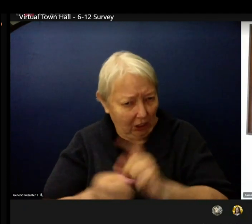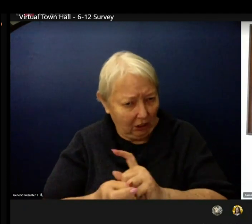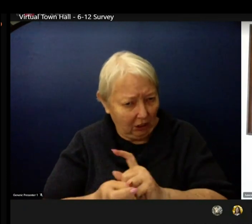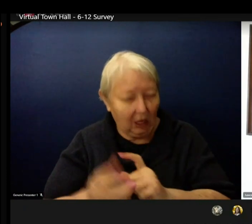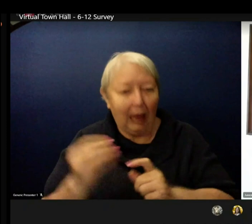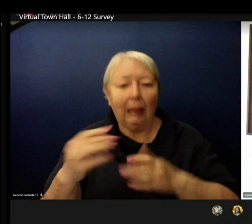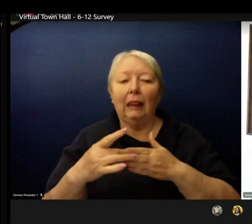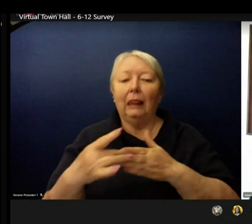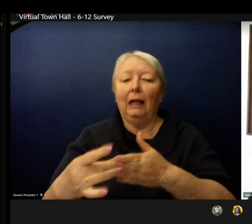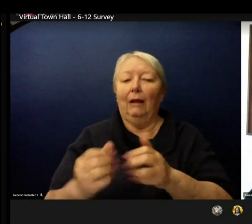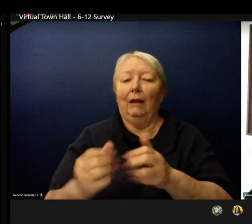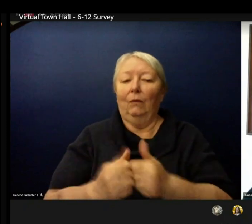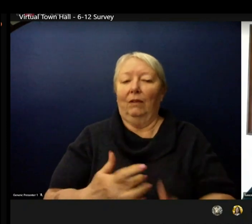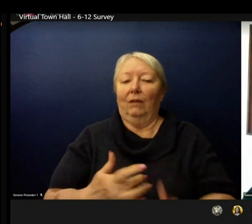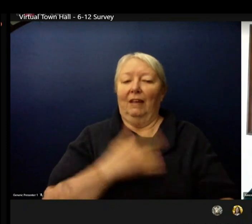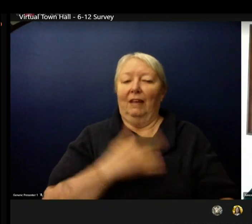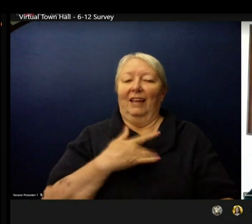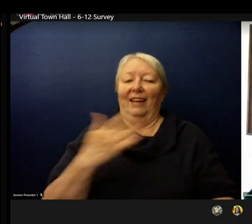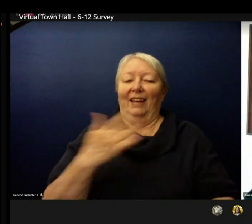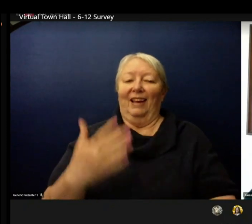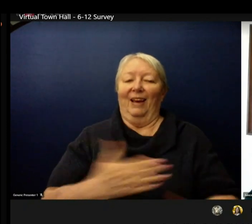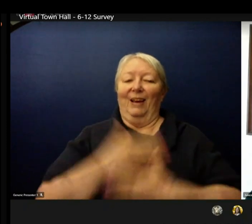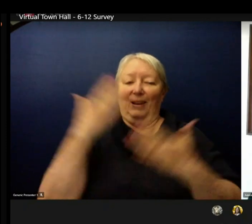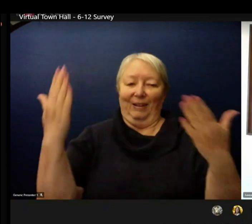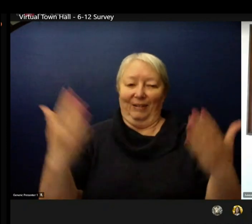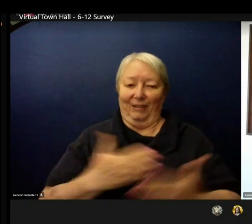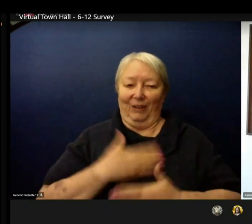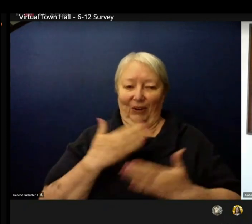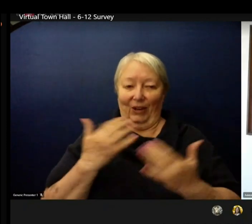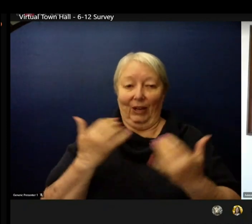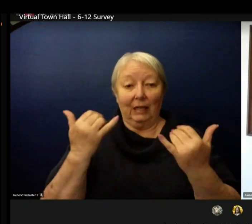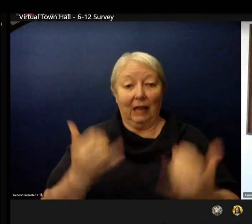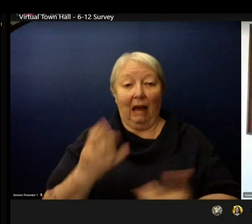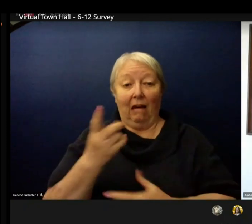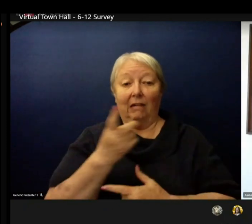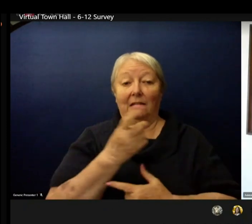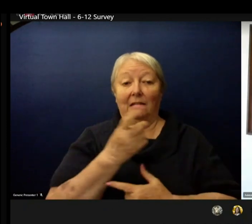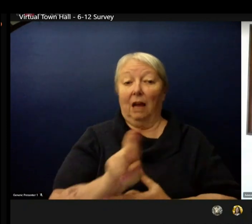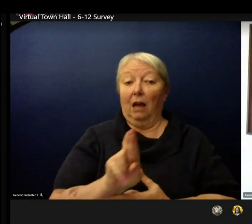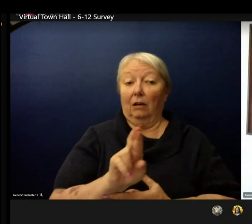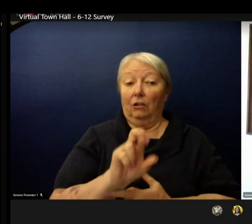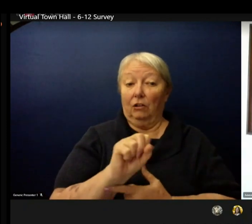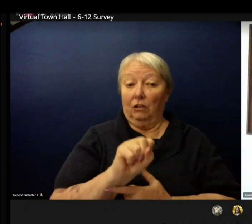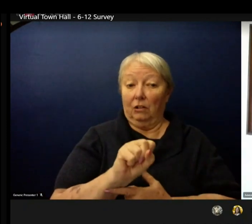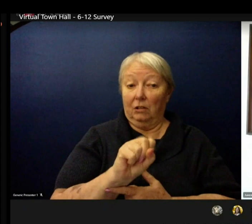I'm going to now pass it over to Dr. Scarlett and Dr. Pedroza who will share more information around schedules